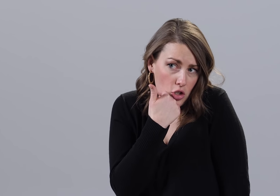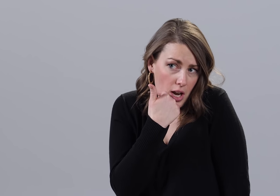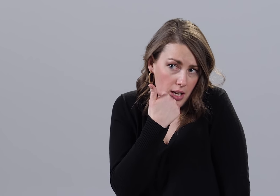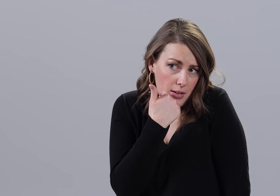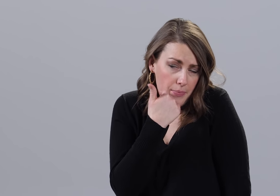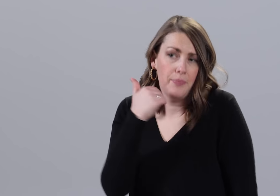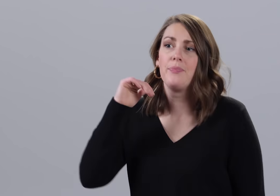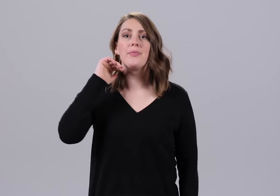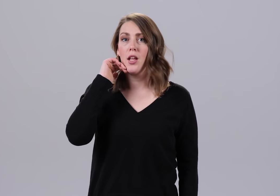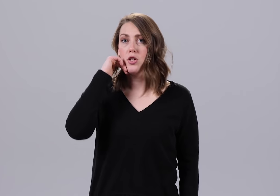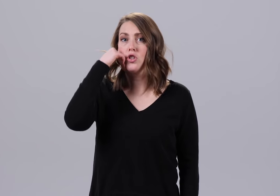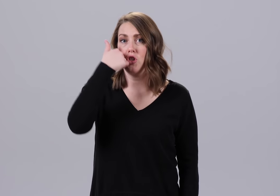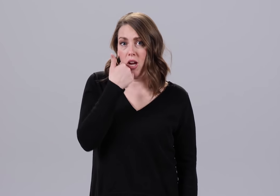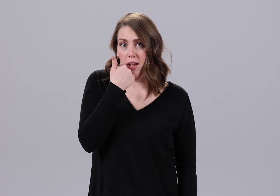shy. SHY